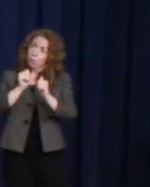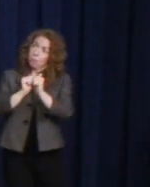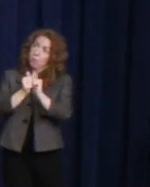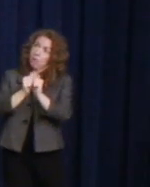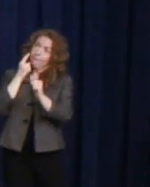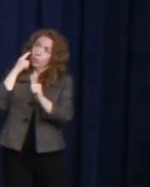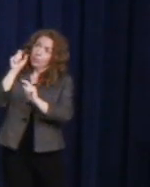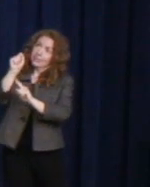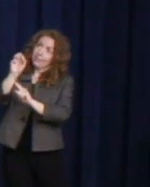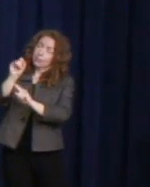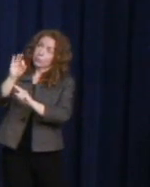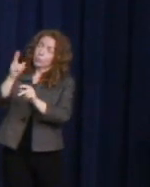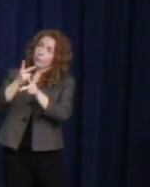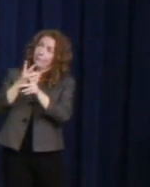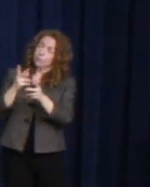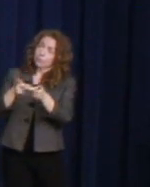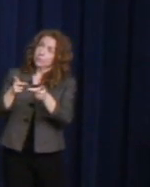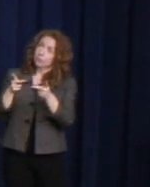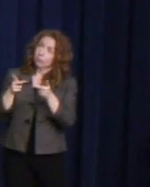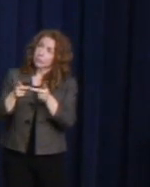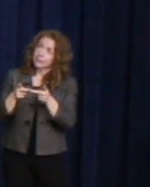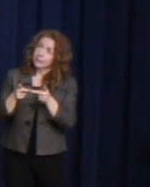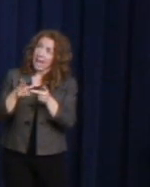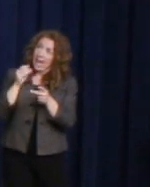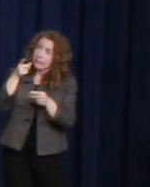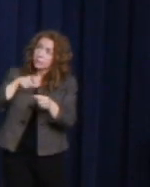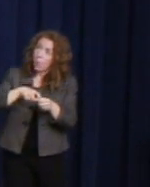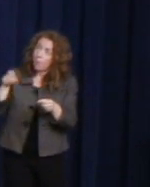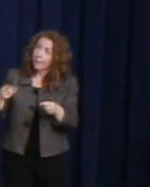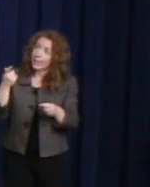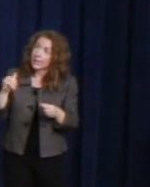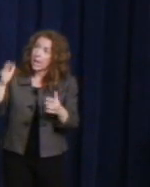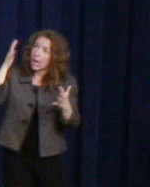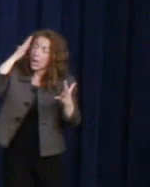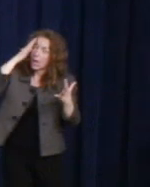as an openly gay man seemed like a revolutionary act.